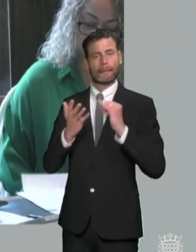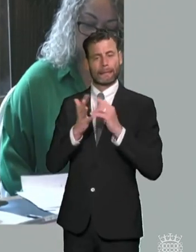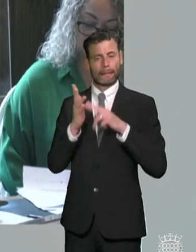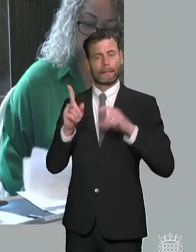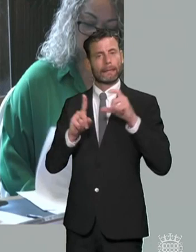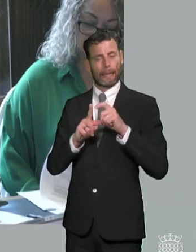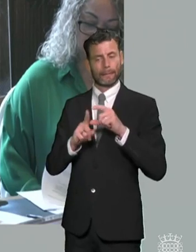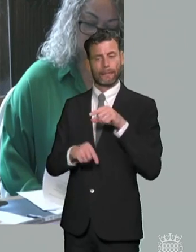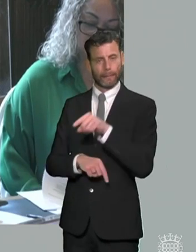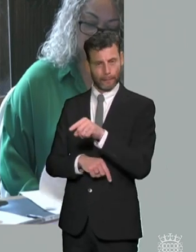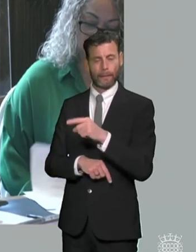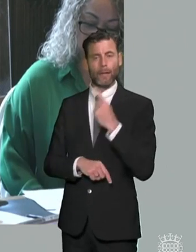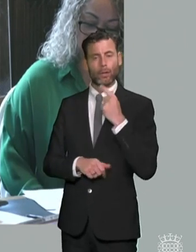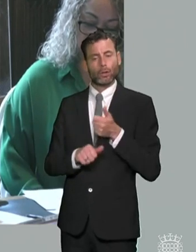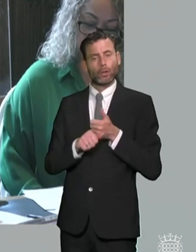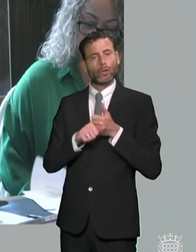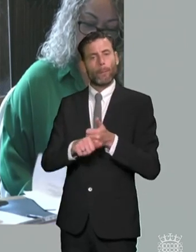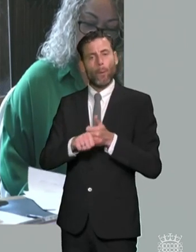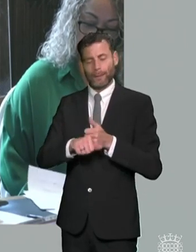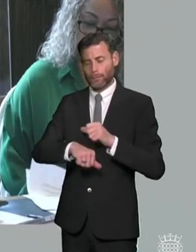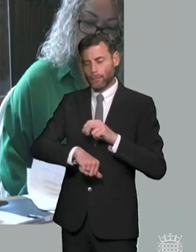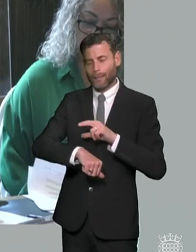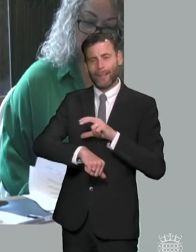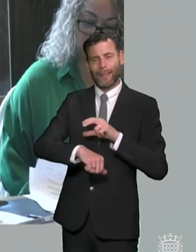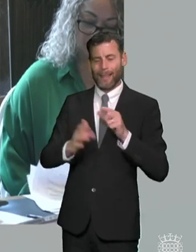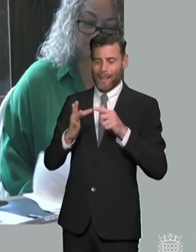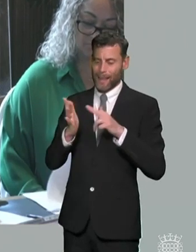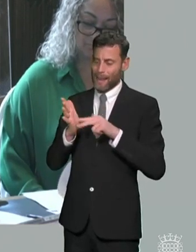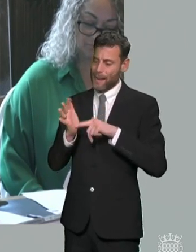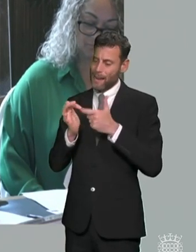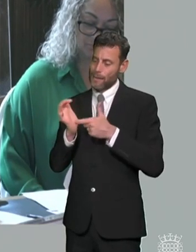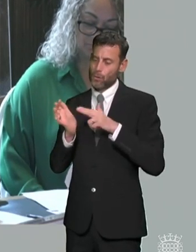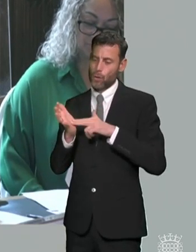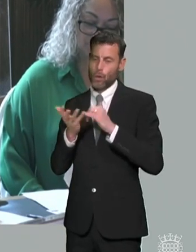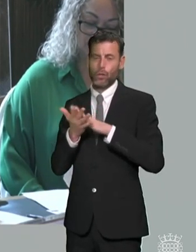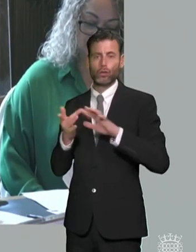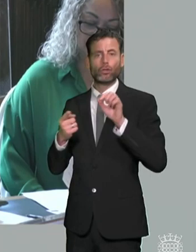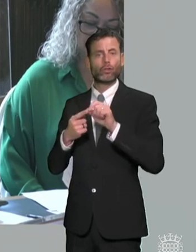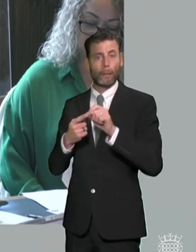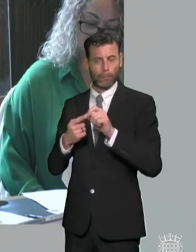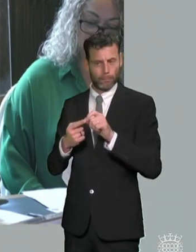people with ehc plans and that that excludes the vast majority of young people with send